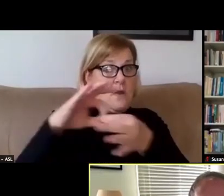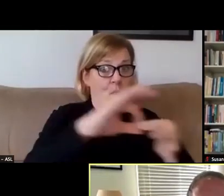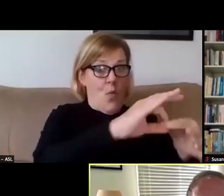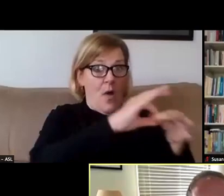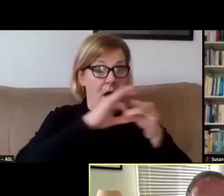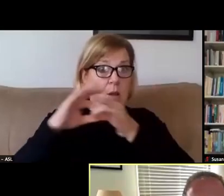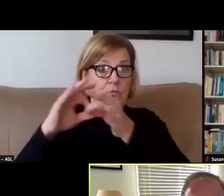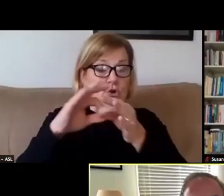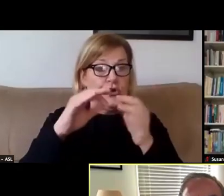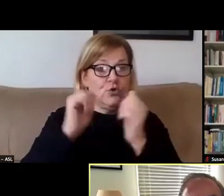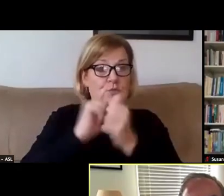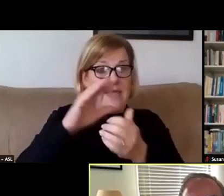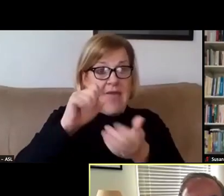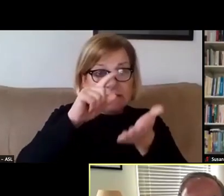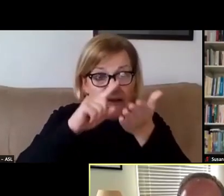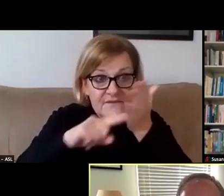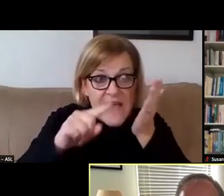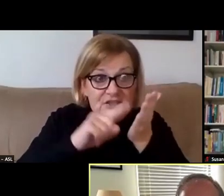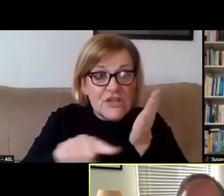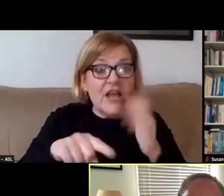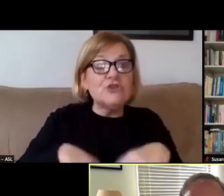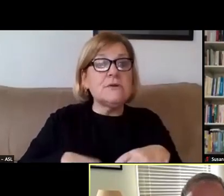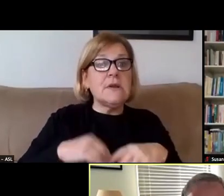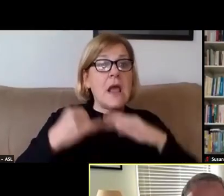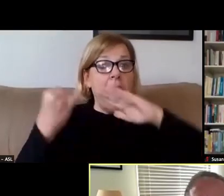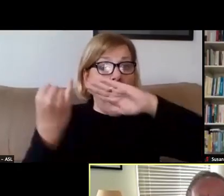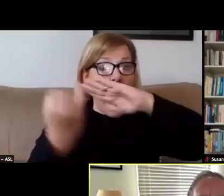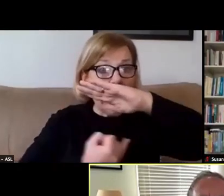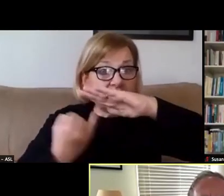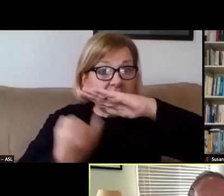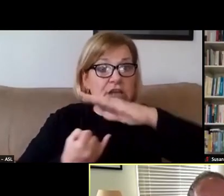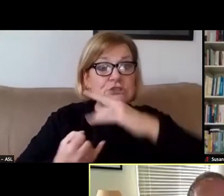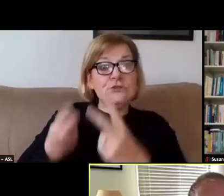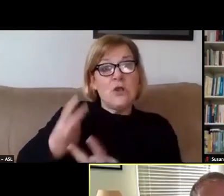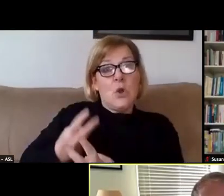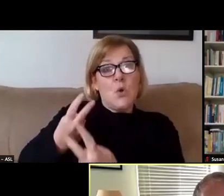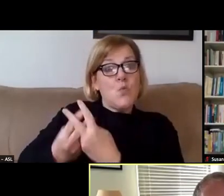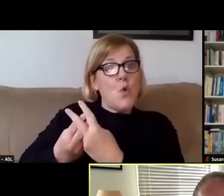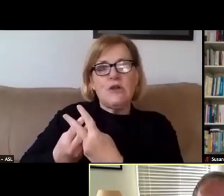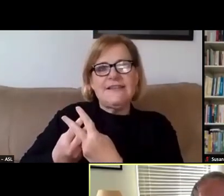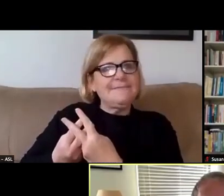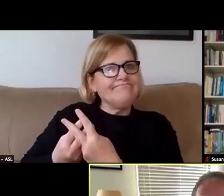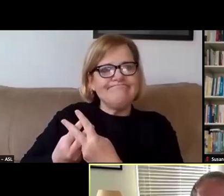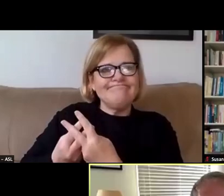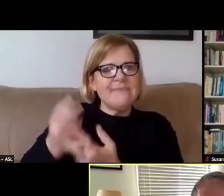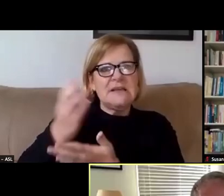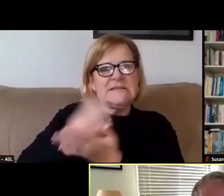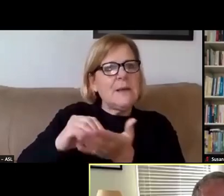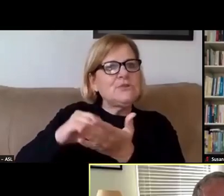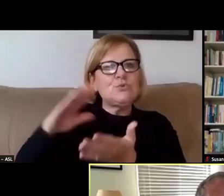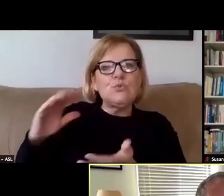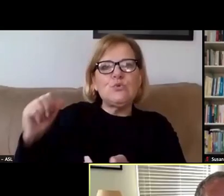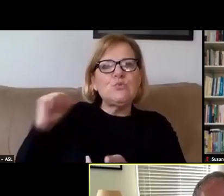with case investigation, isolation, and quarantine. Some students would not speak to case investigators,